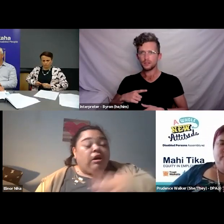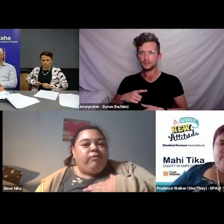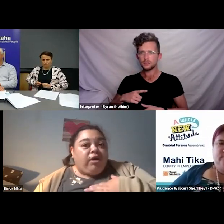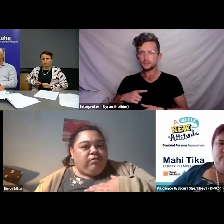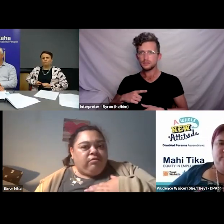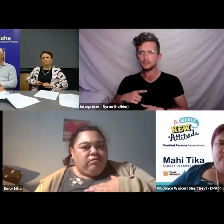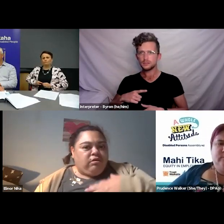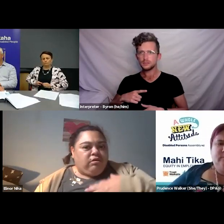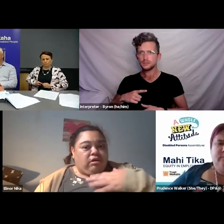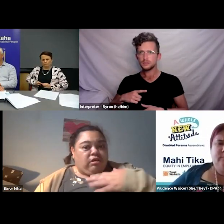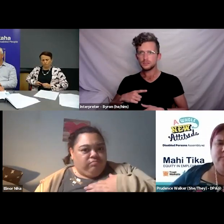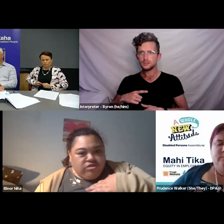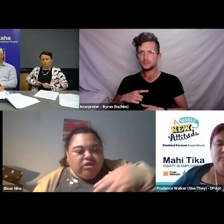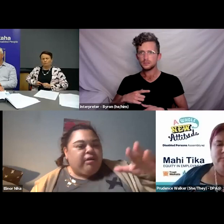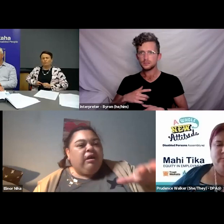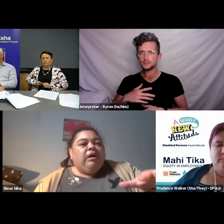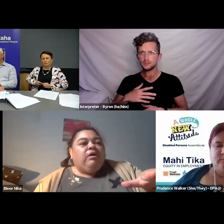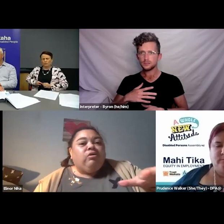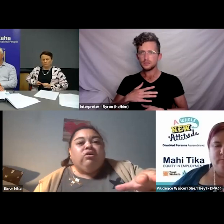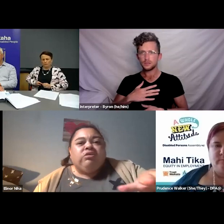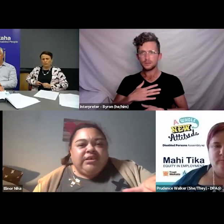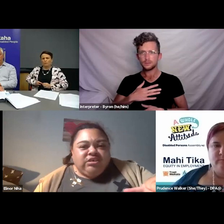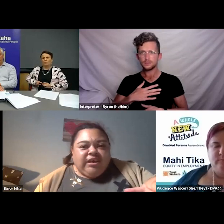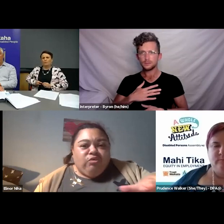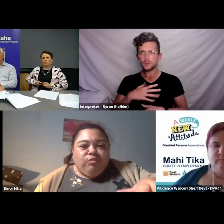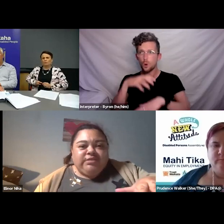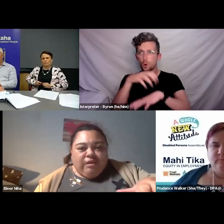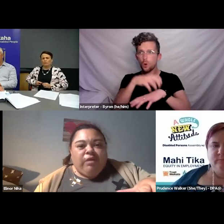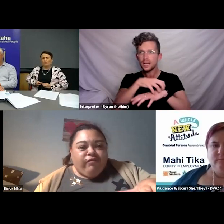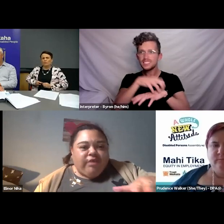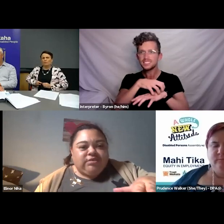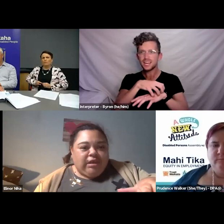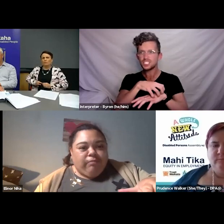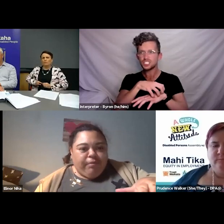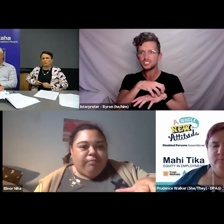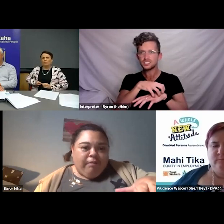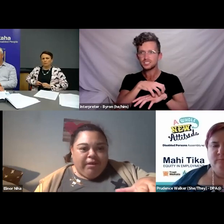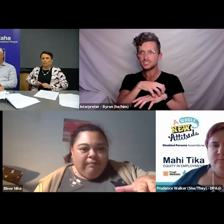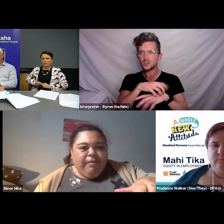well, I’ve got my - I mean, organisations aren’t always that well for us disabled people up here.